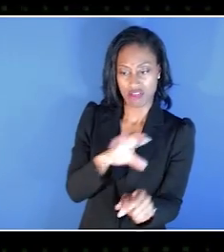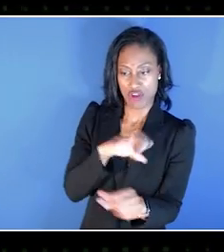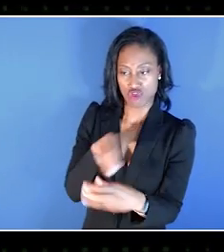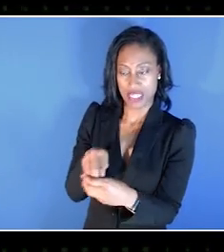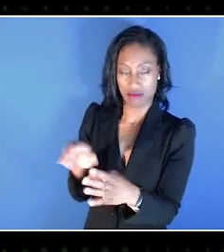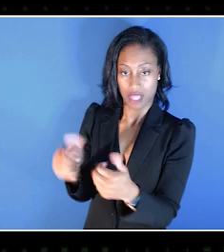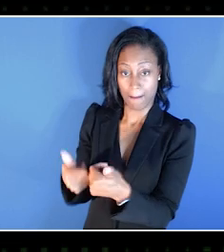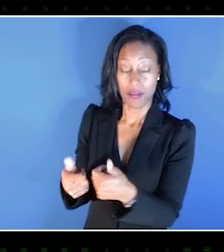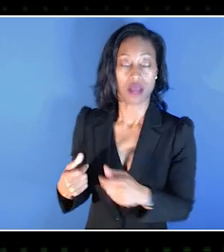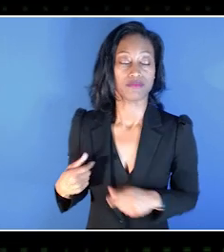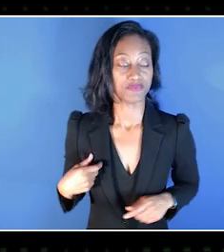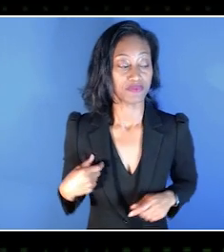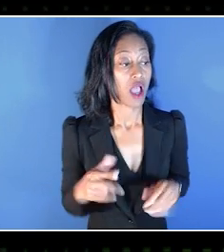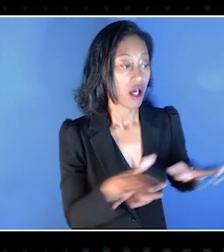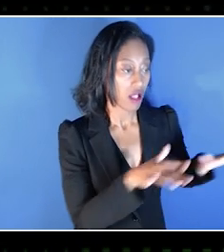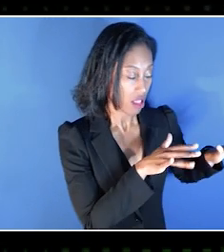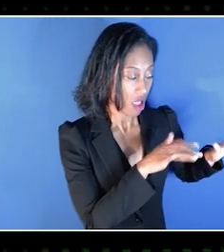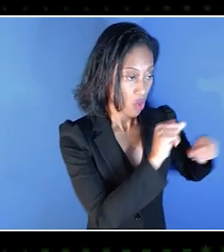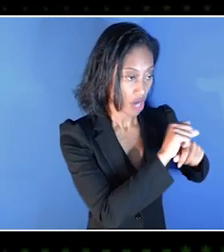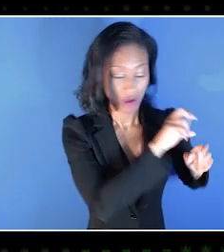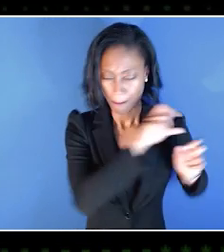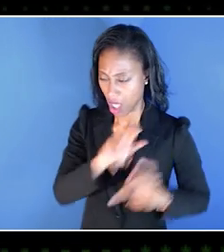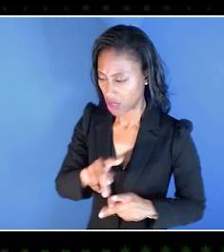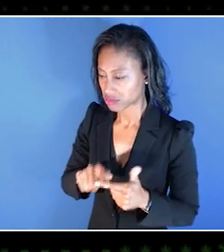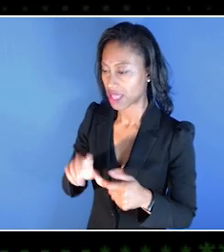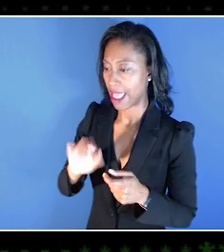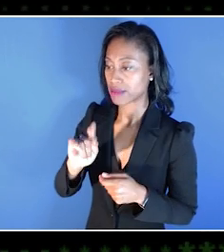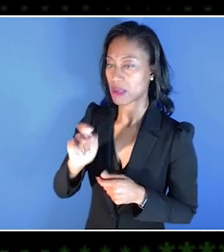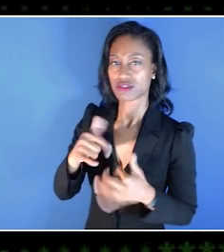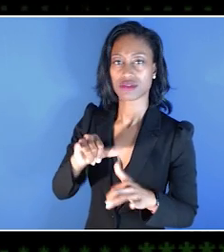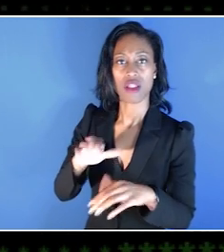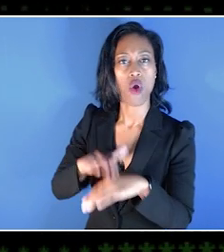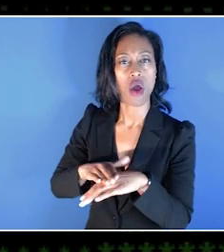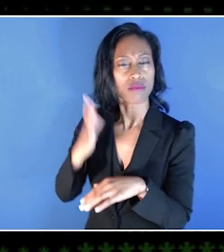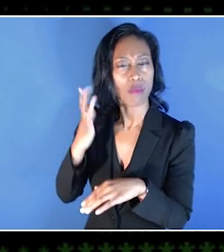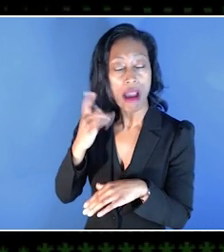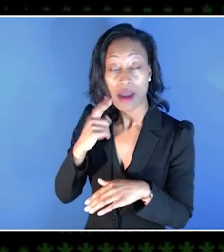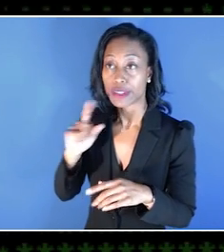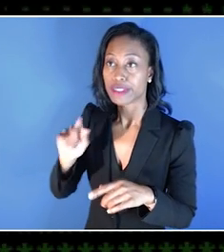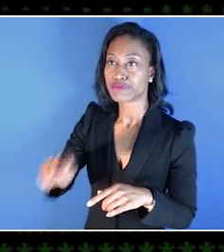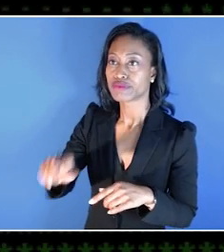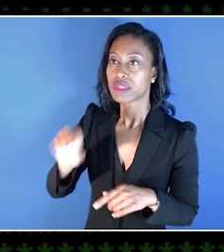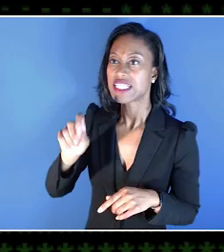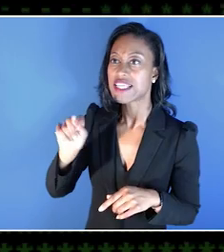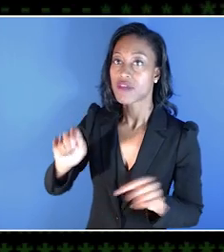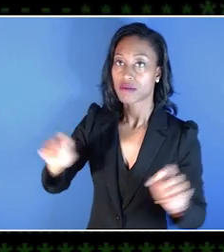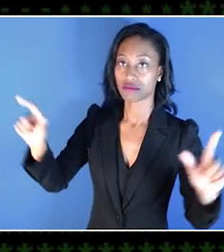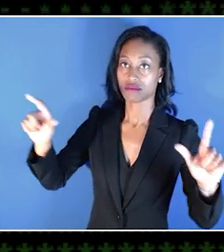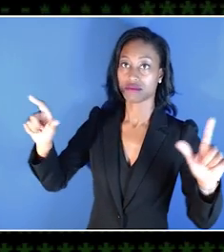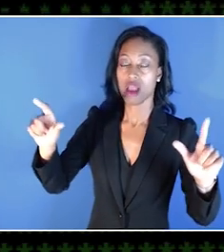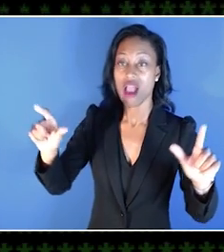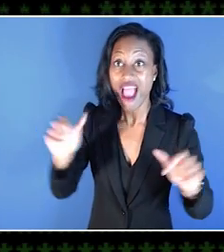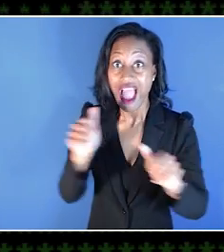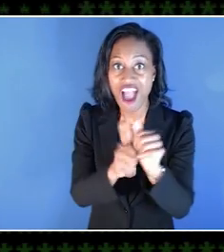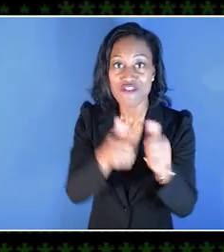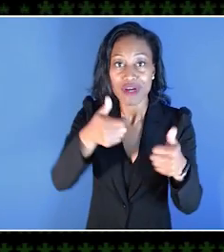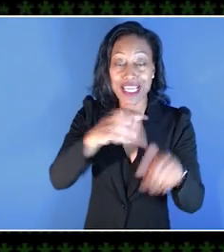So I come back, Xbox is still on. Just the TV was off. I was like, "Okay," so I turned on the TV. And everyone in the town had a heart above their head.